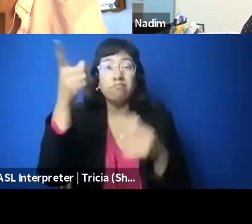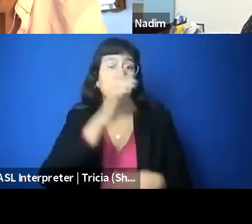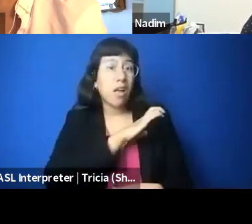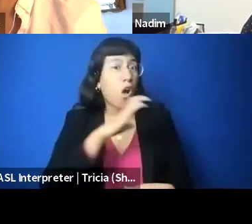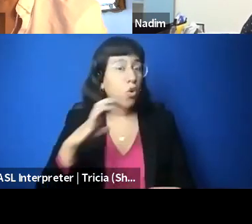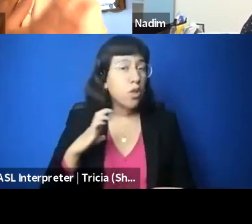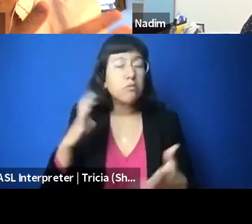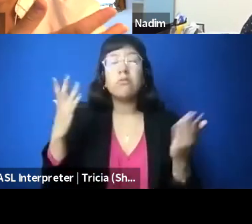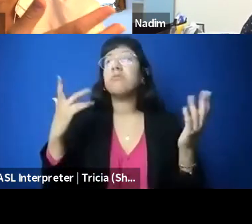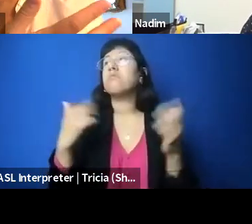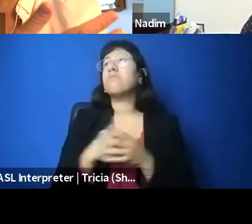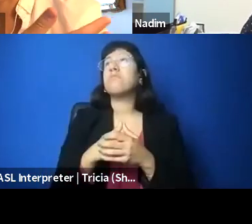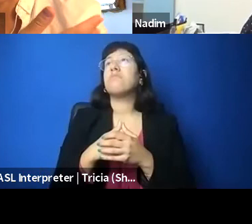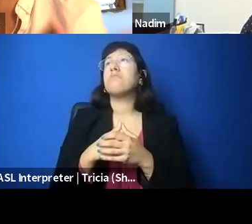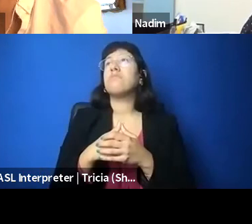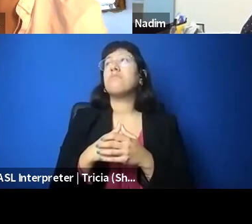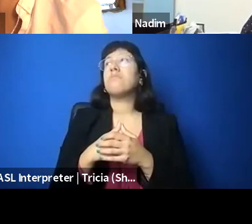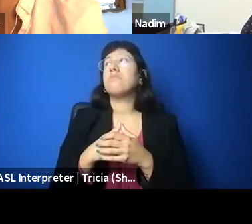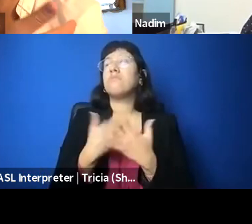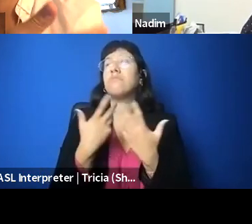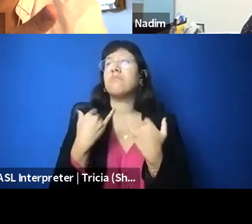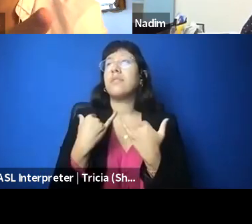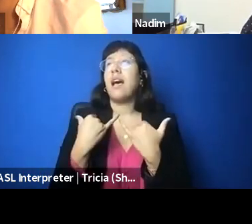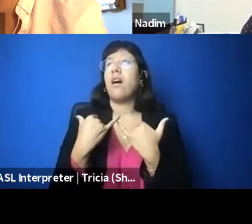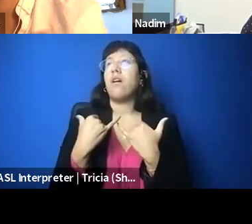the developments on the ground also make it so that we have